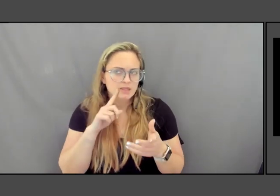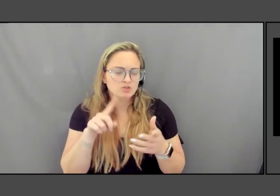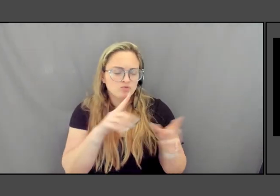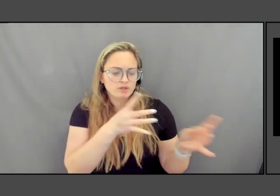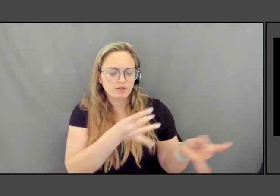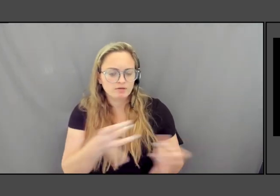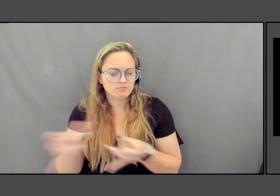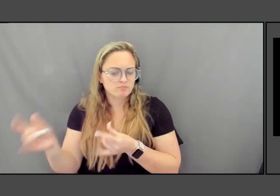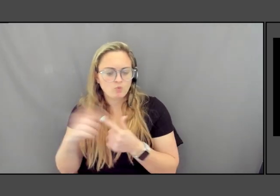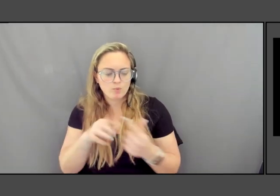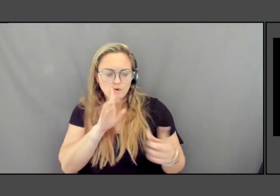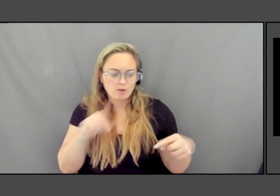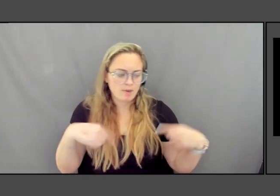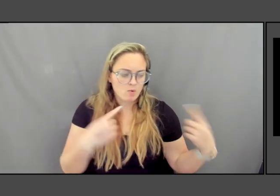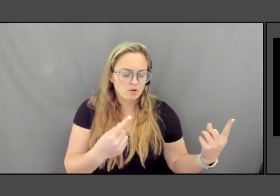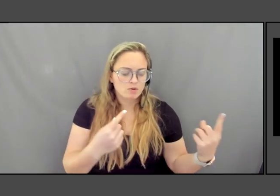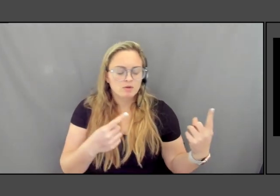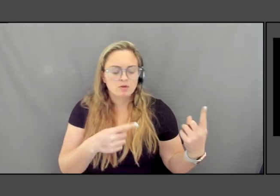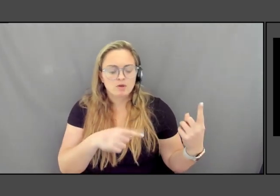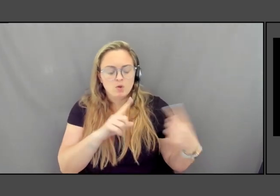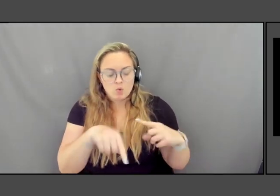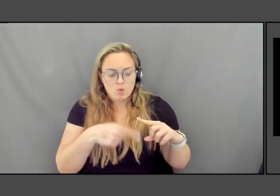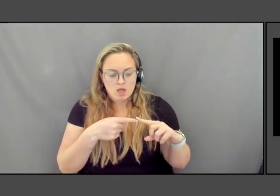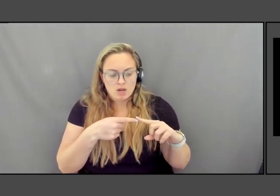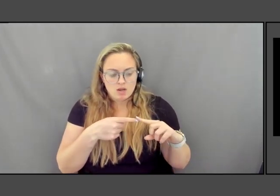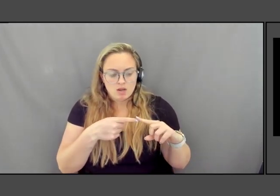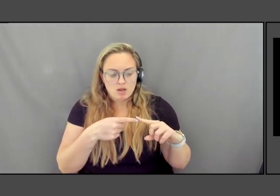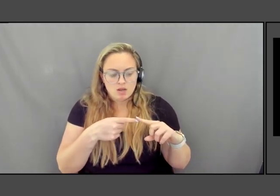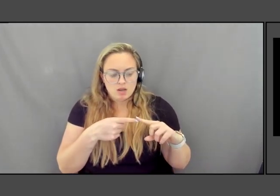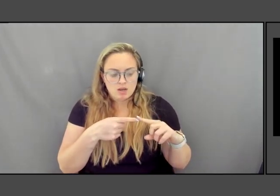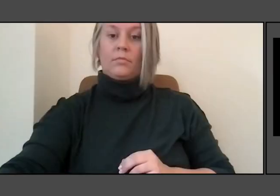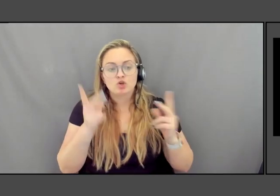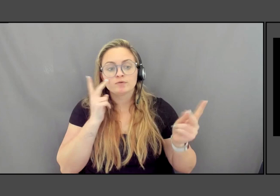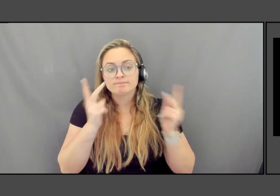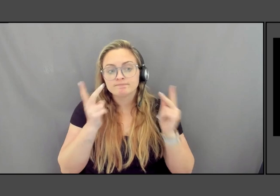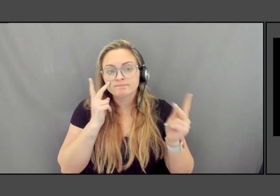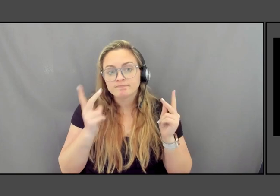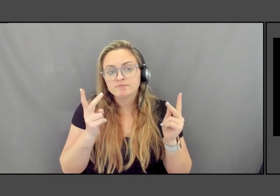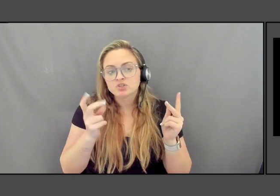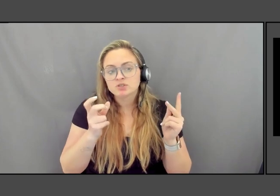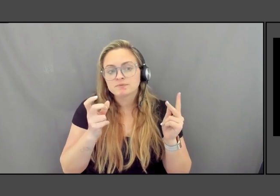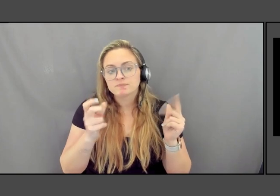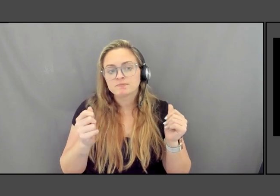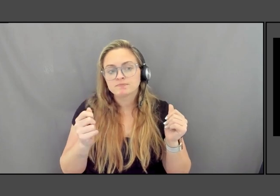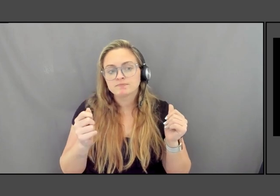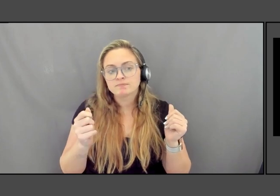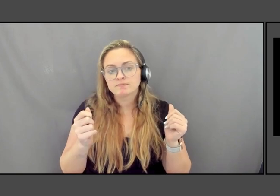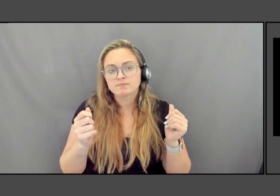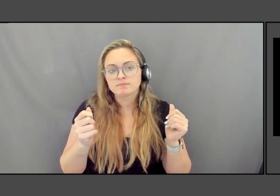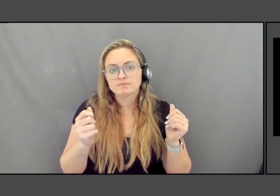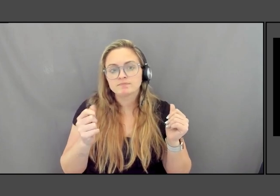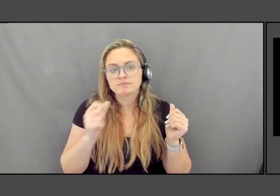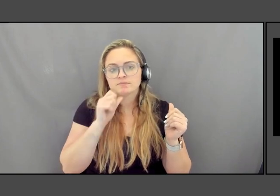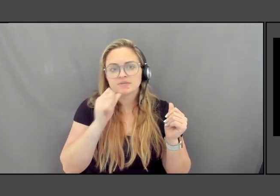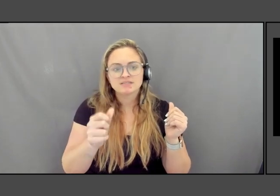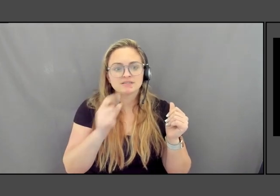When you are in envisioning doesn't even begin to describe it, when you are conjuring work,